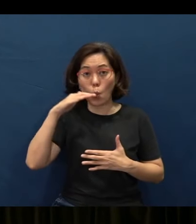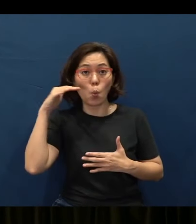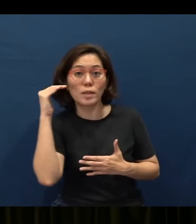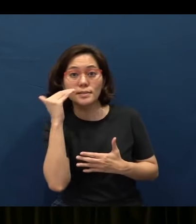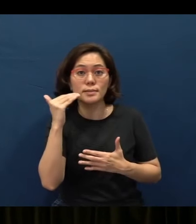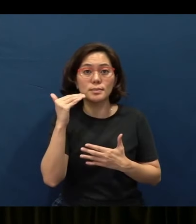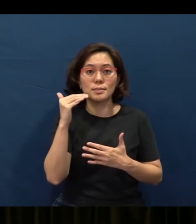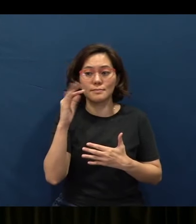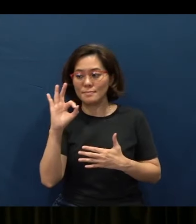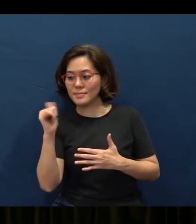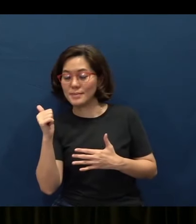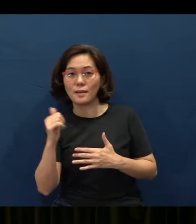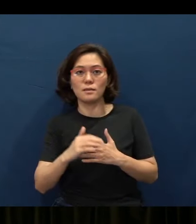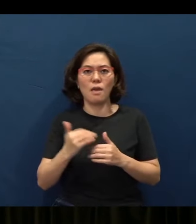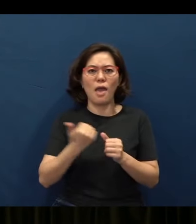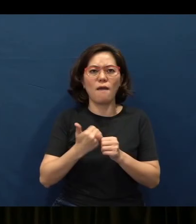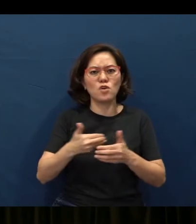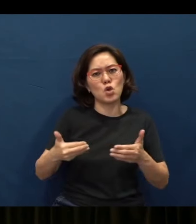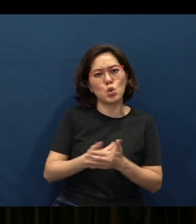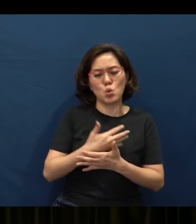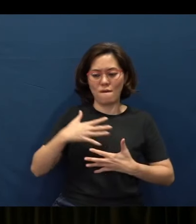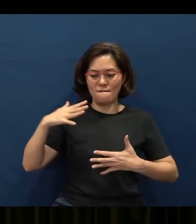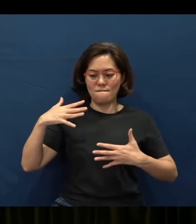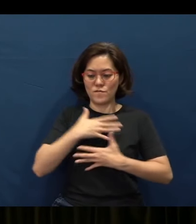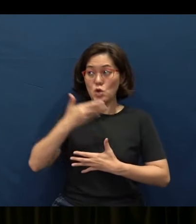Every new fear that the Lord puts in your heart